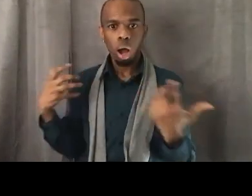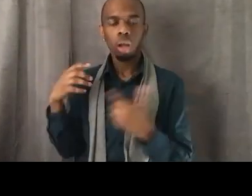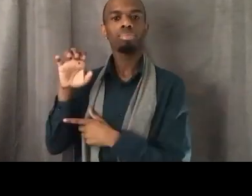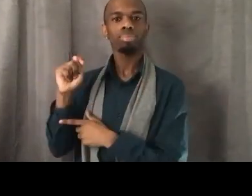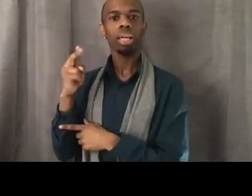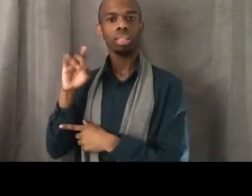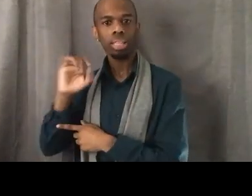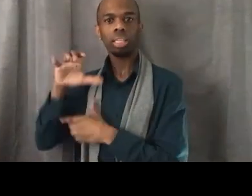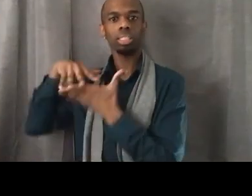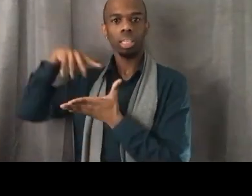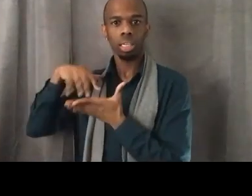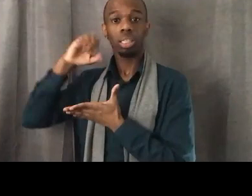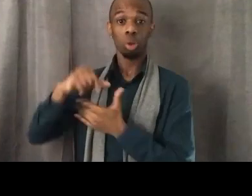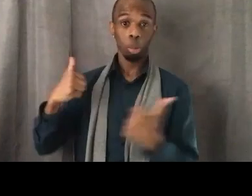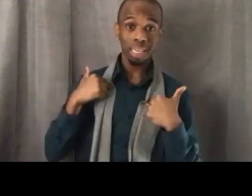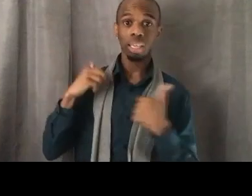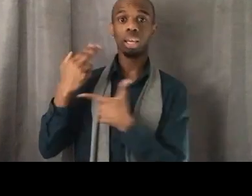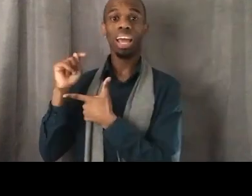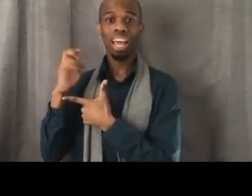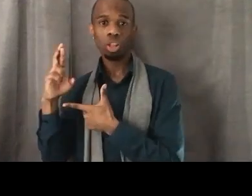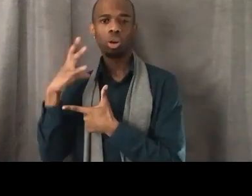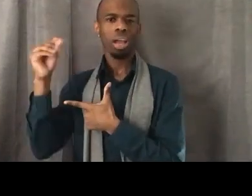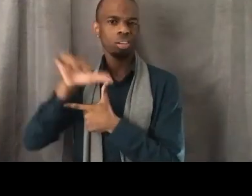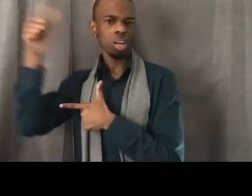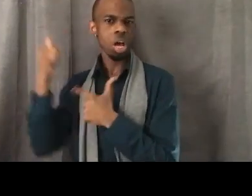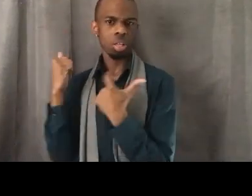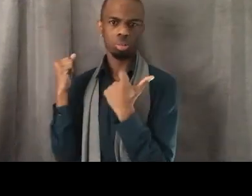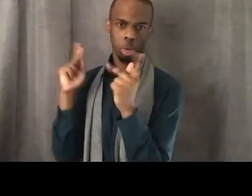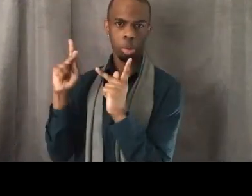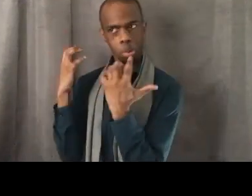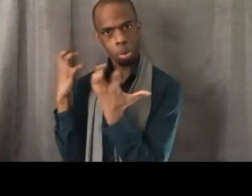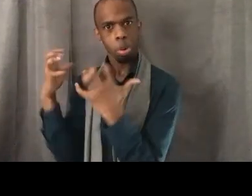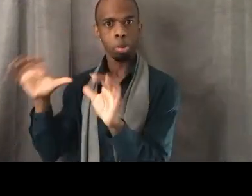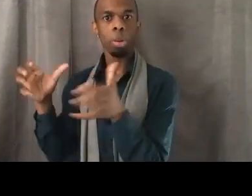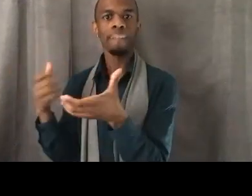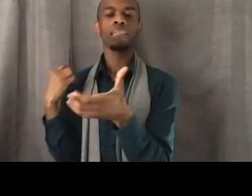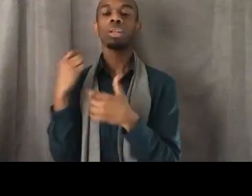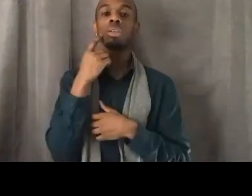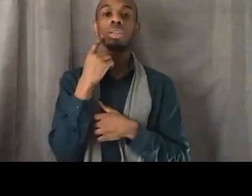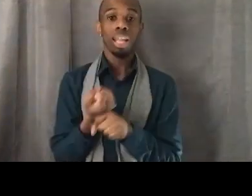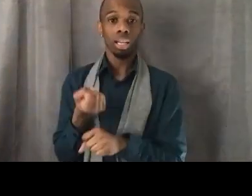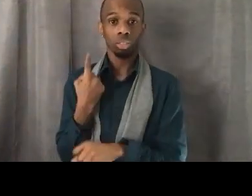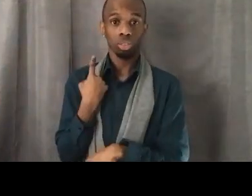we organized for the last year to make it a college that's not just a name only,